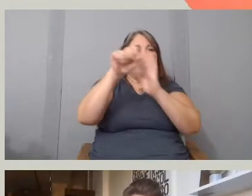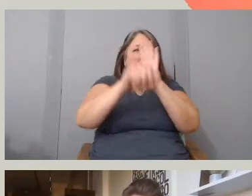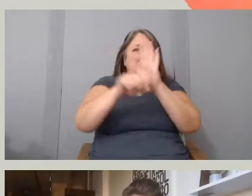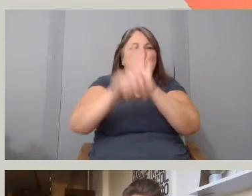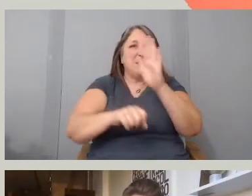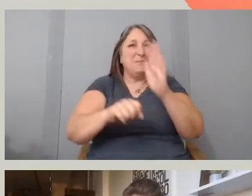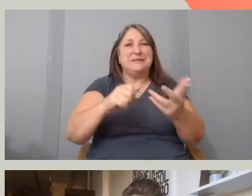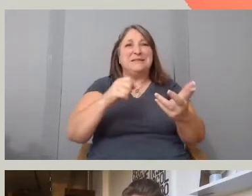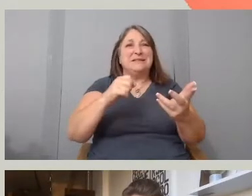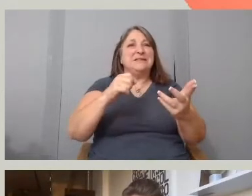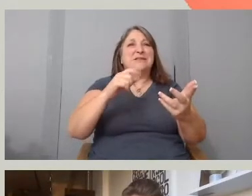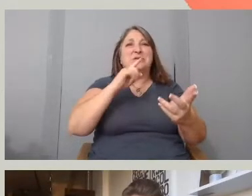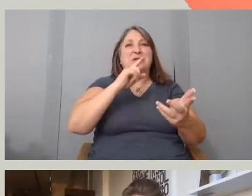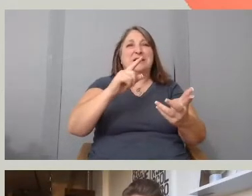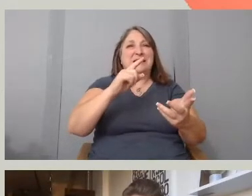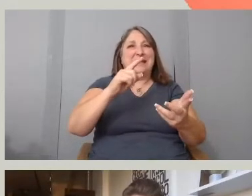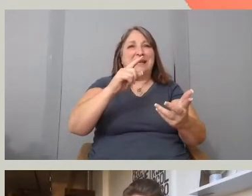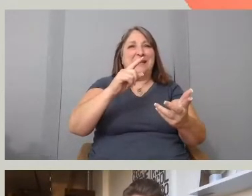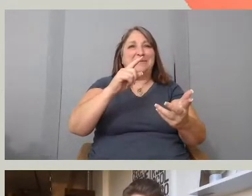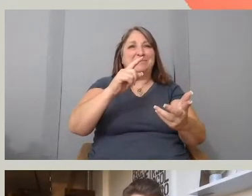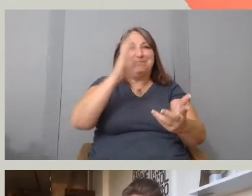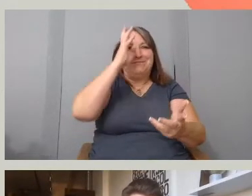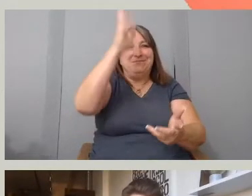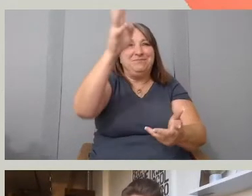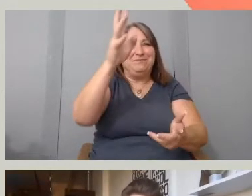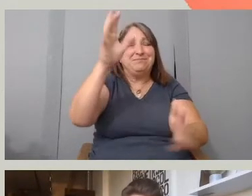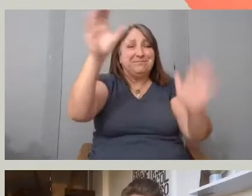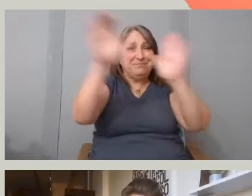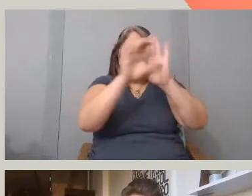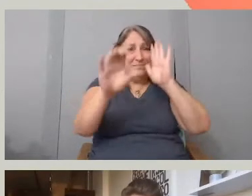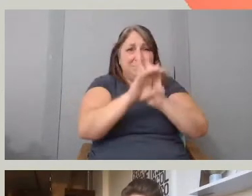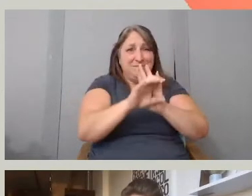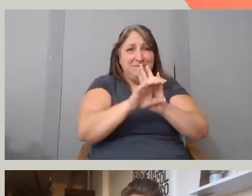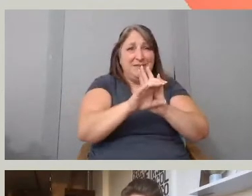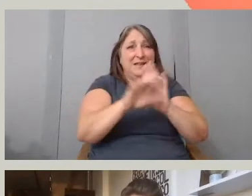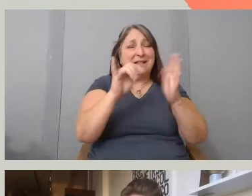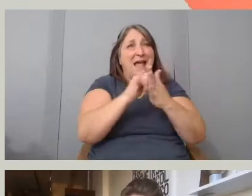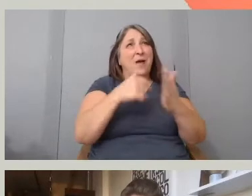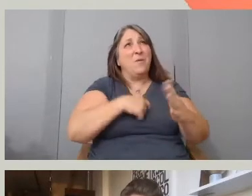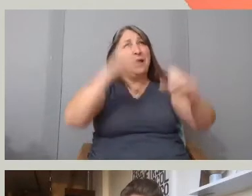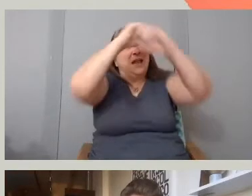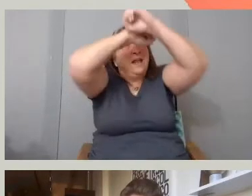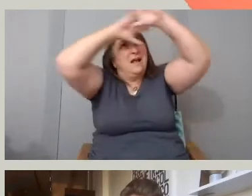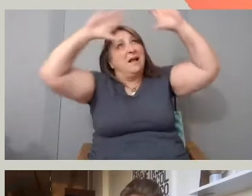of the story they shared with us. Thank you and I actually,